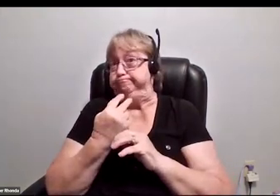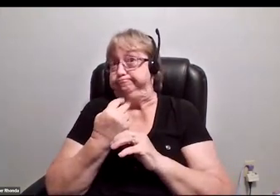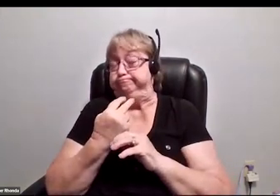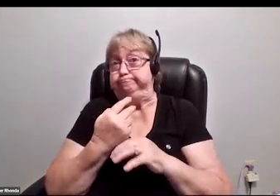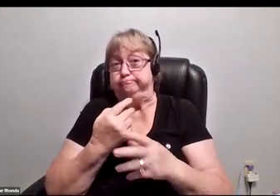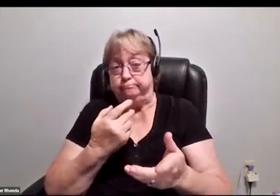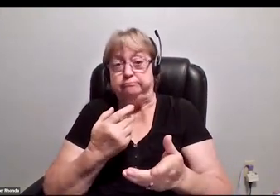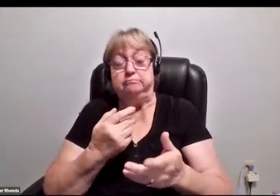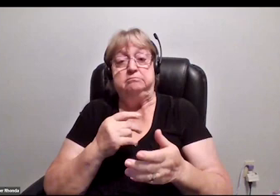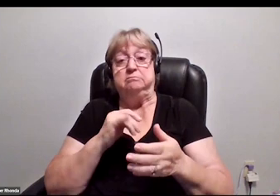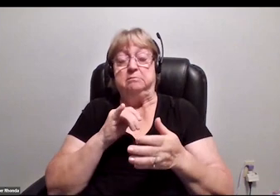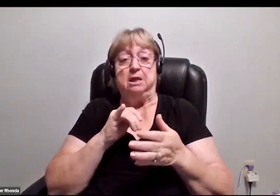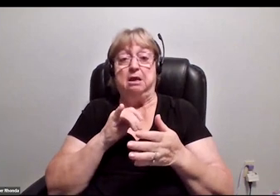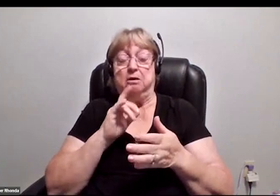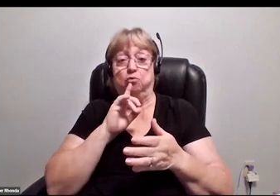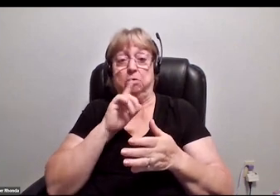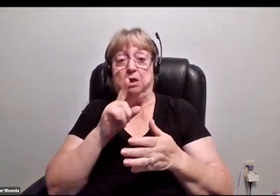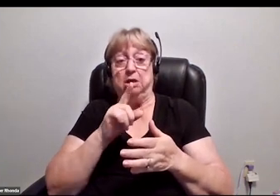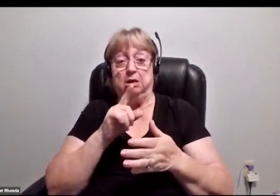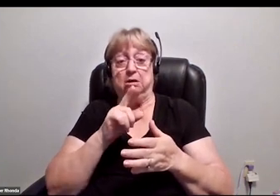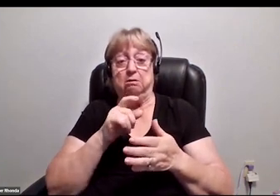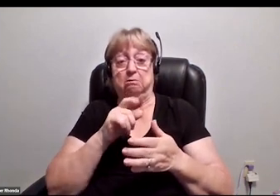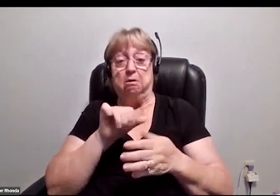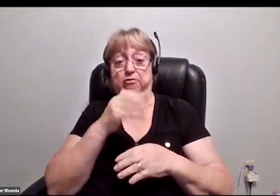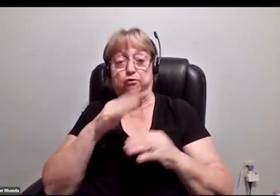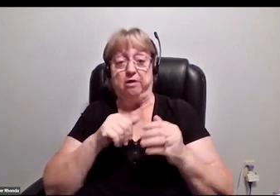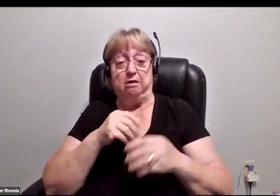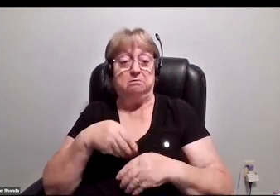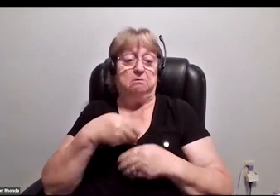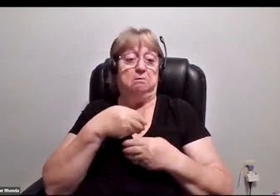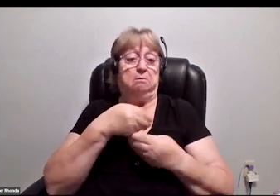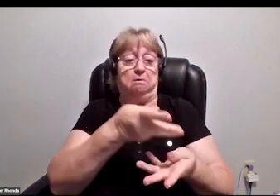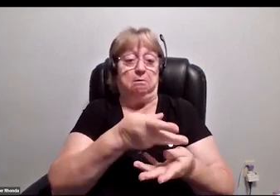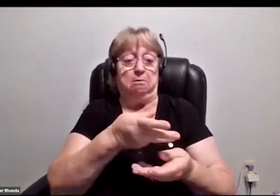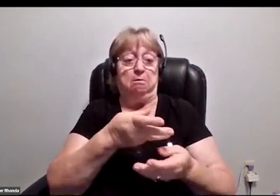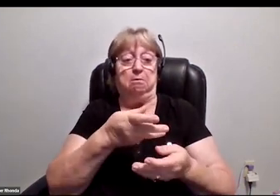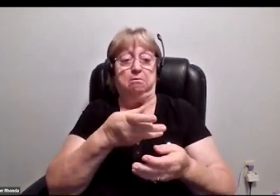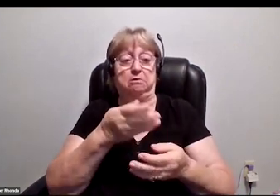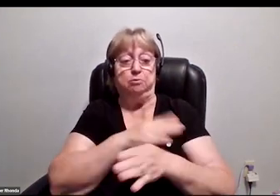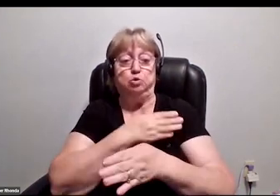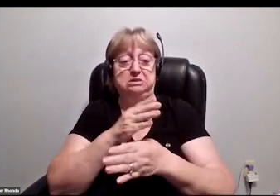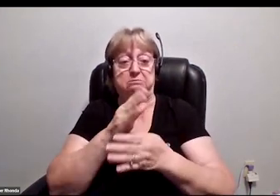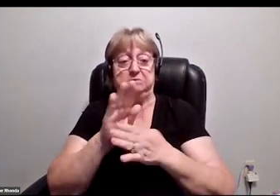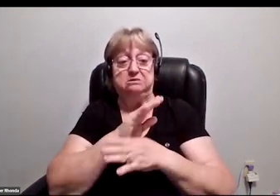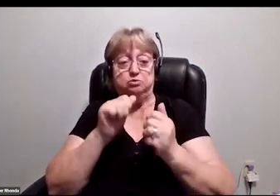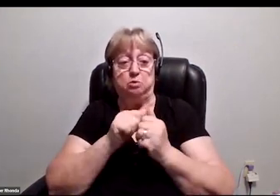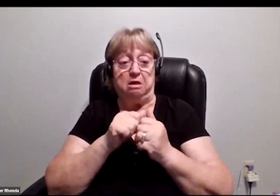which really, apart from equipping the music industry with disability-inclusive solutions, is also a network